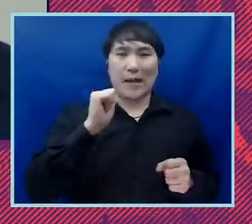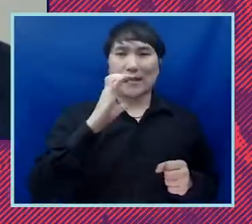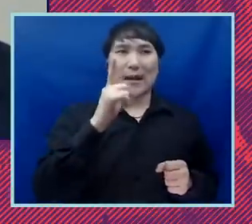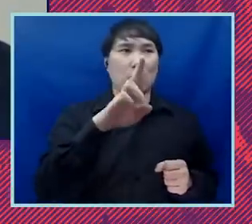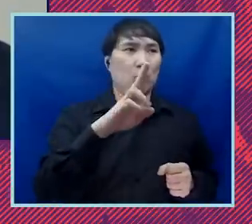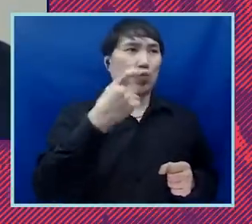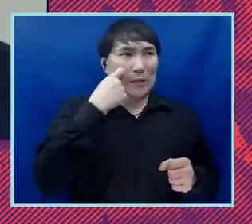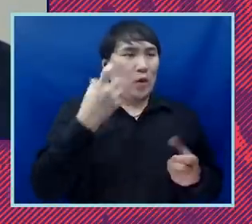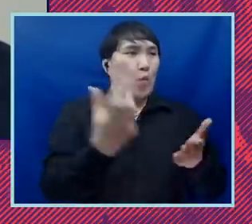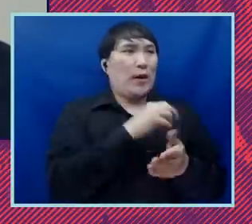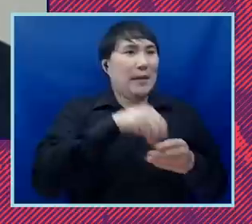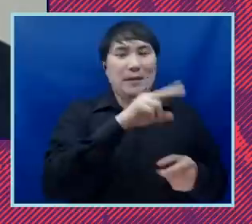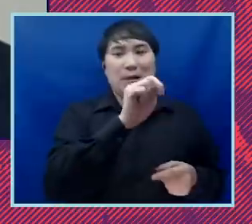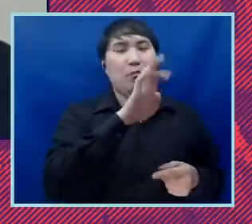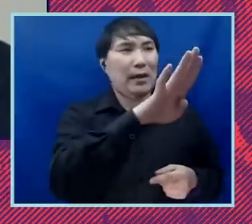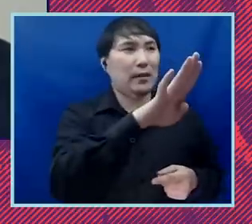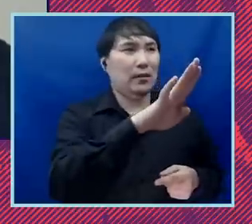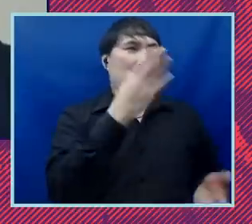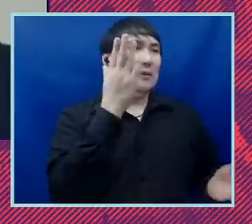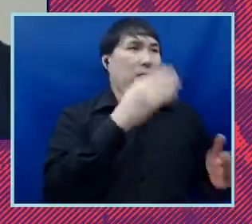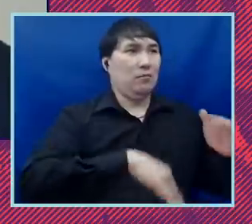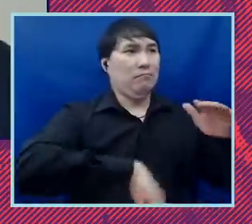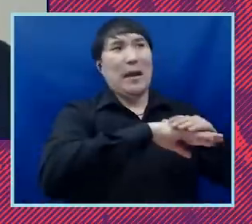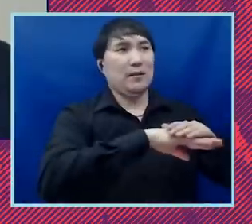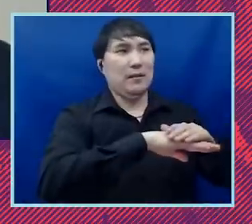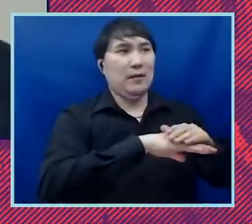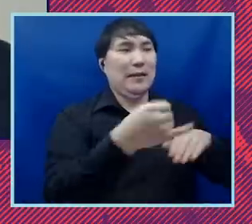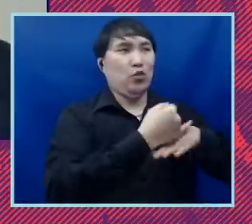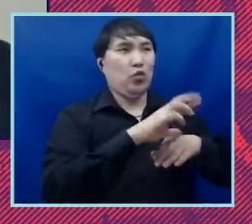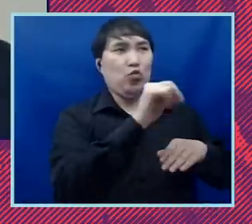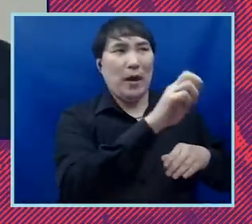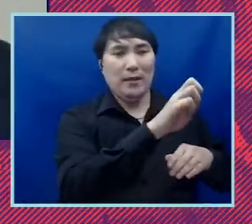in nebraska to cap interest rates this is the flip side of that as opposed to going after the